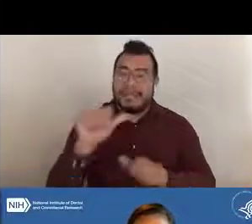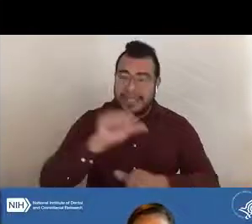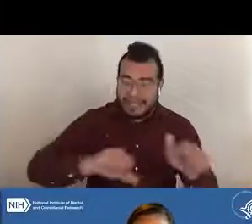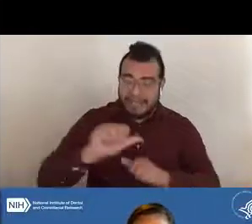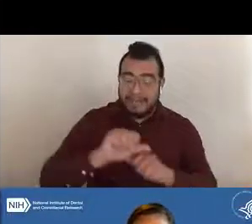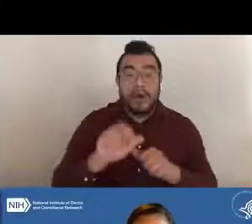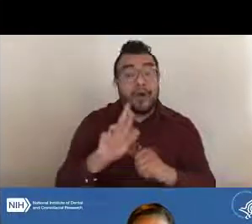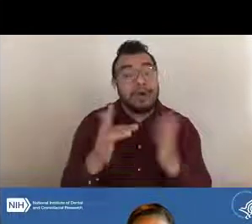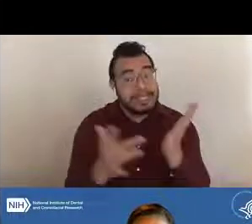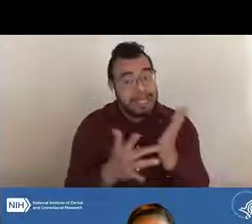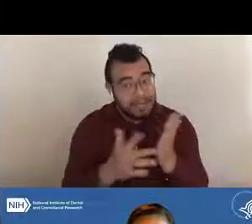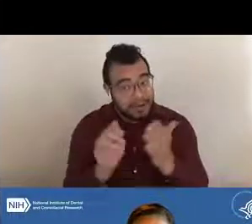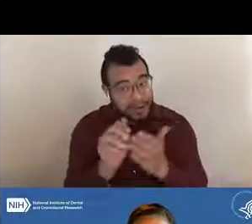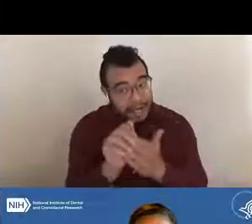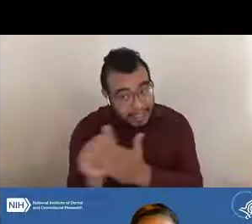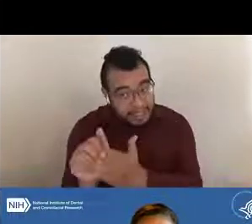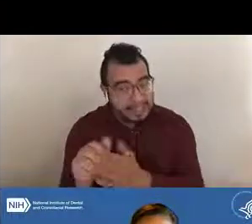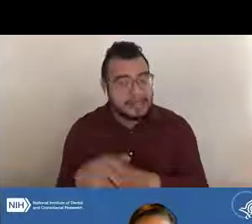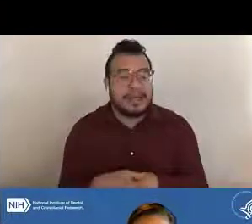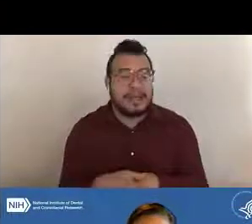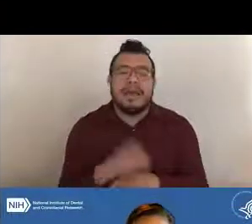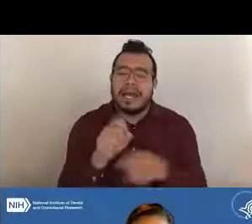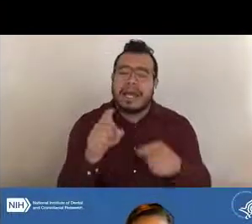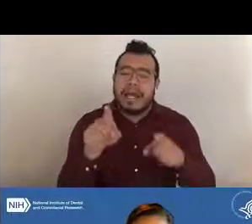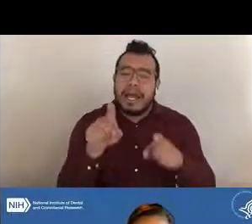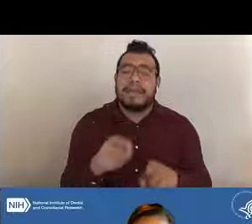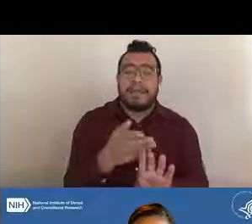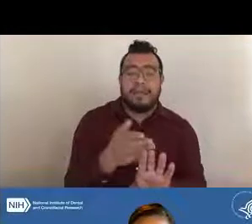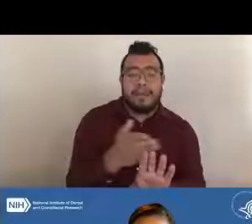and that can actually occur both pre and post award.